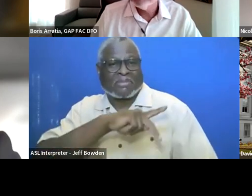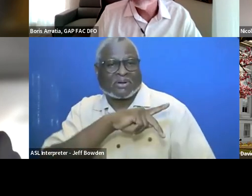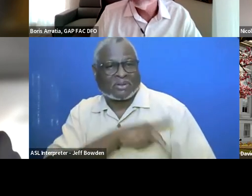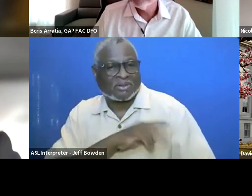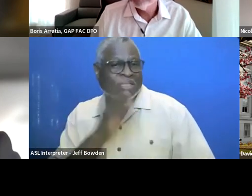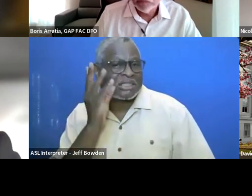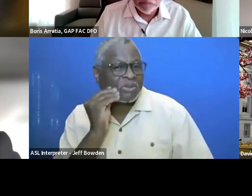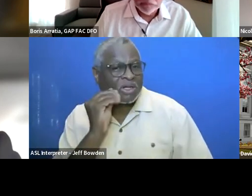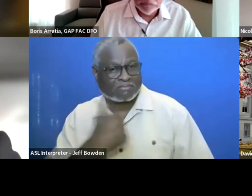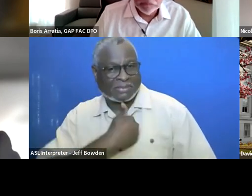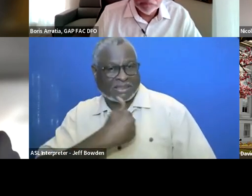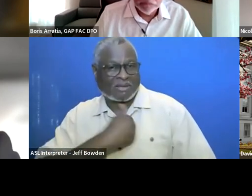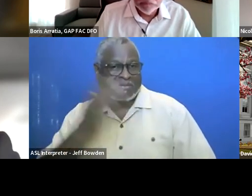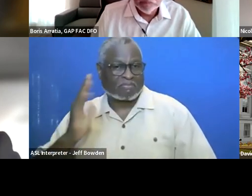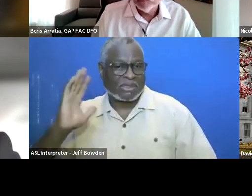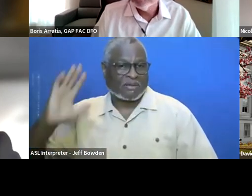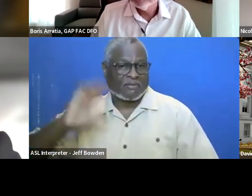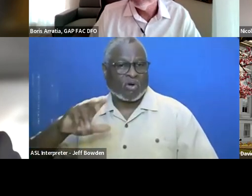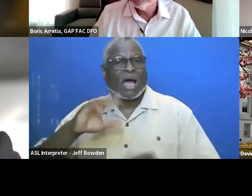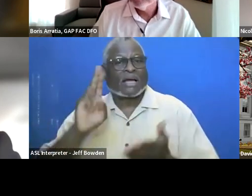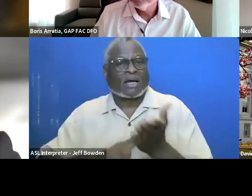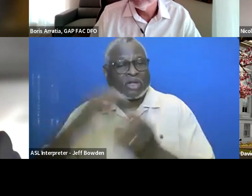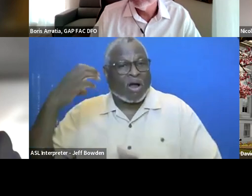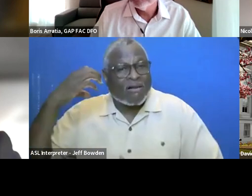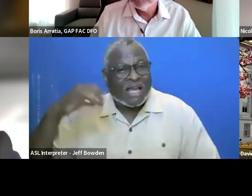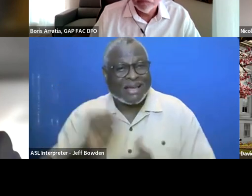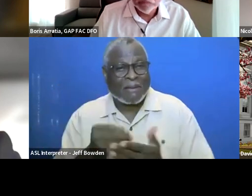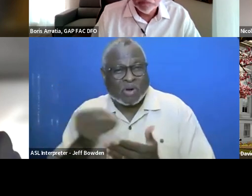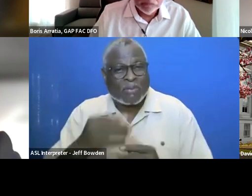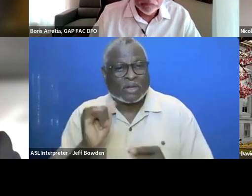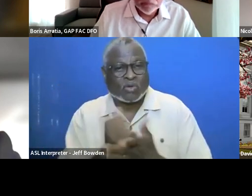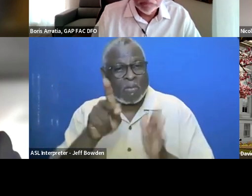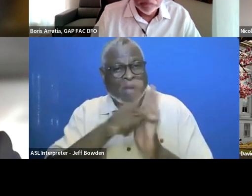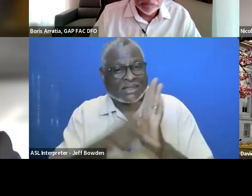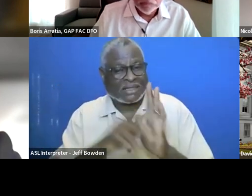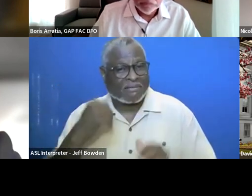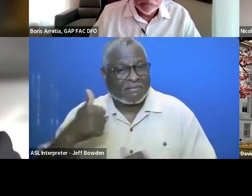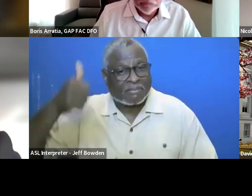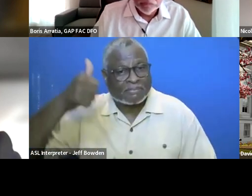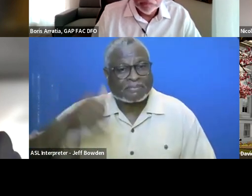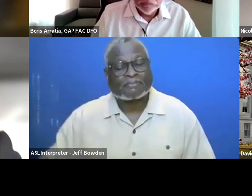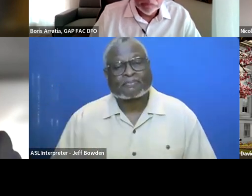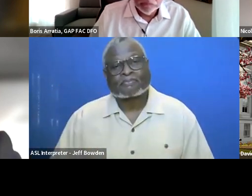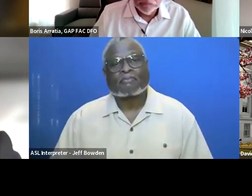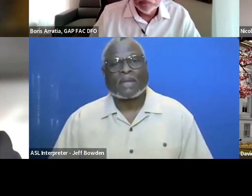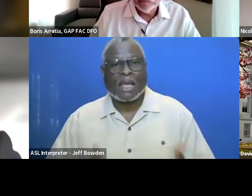as a contracting officer in procurement, a new policy official.